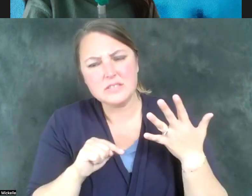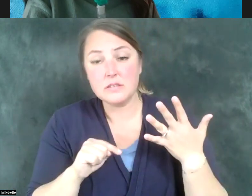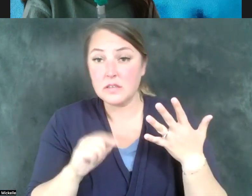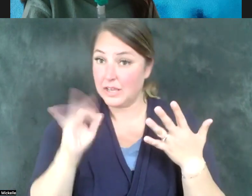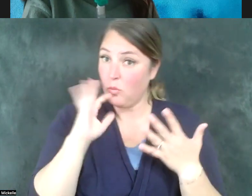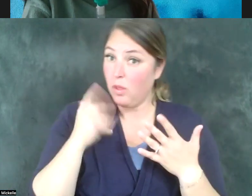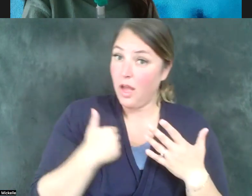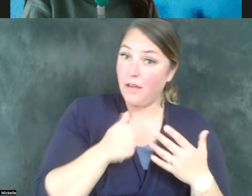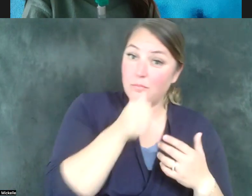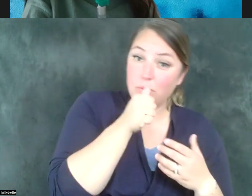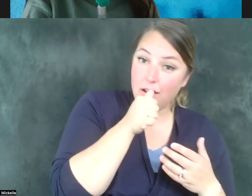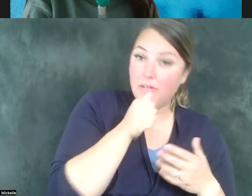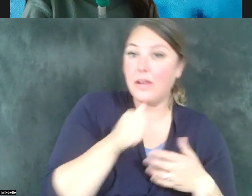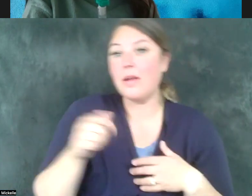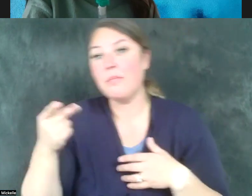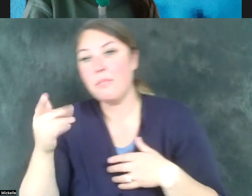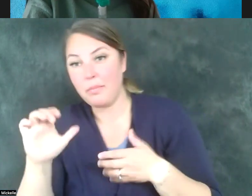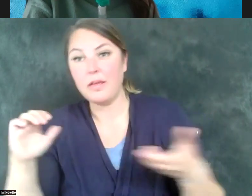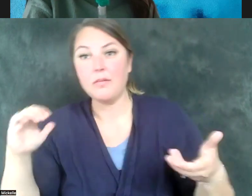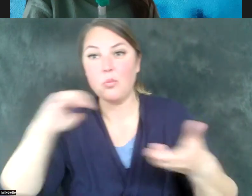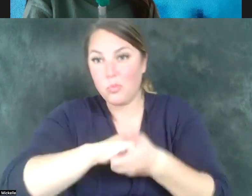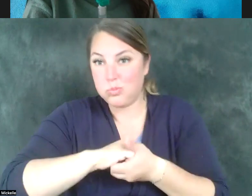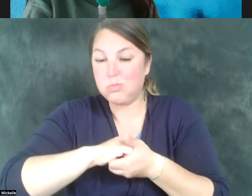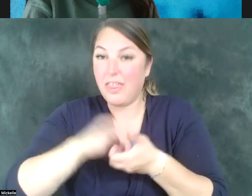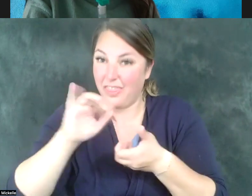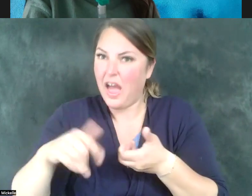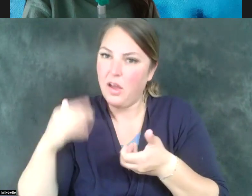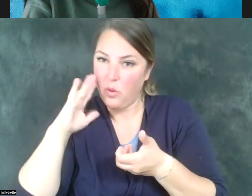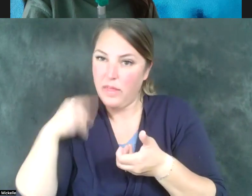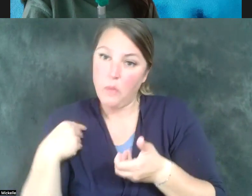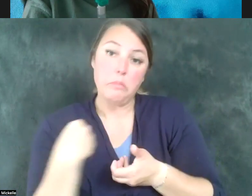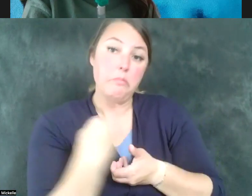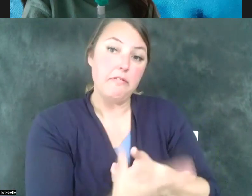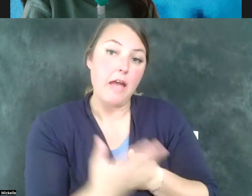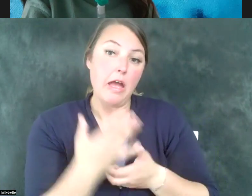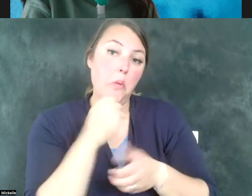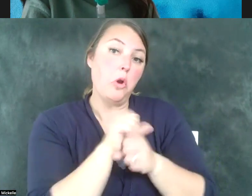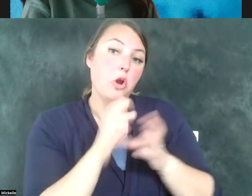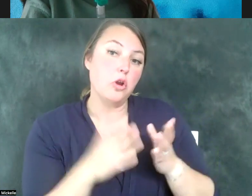relationship where we assist you in providing trained workers and you assist